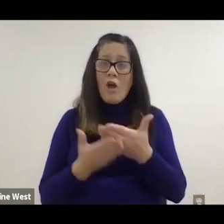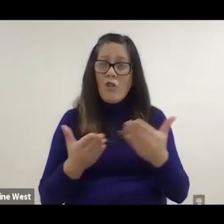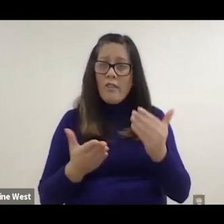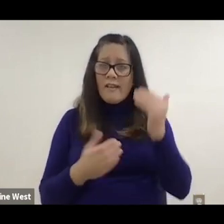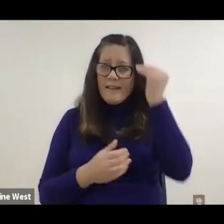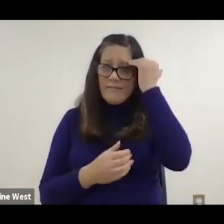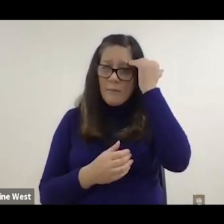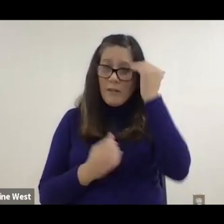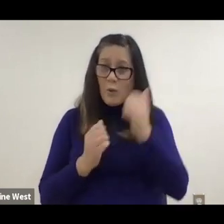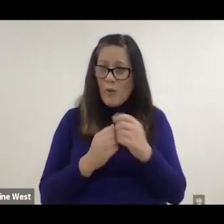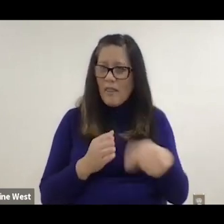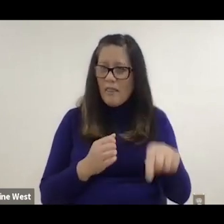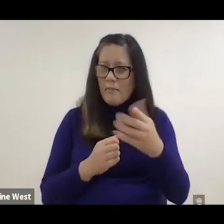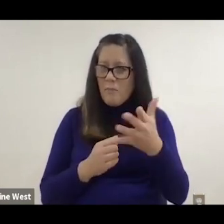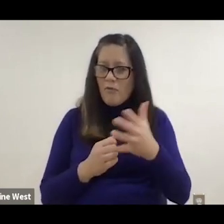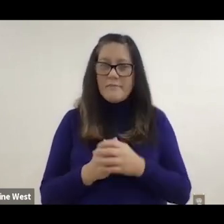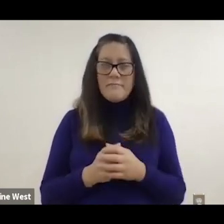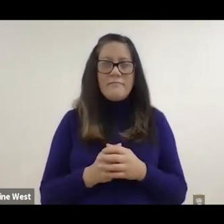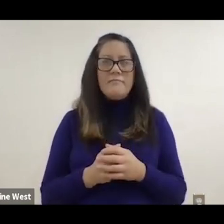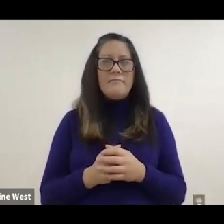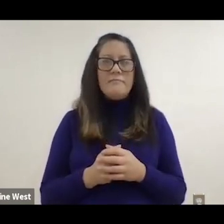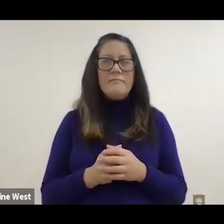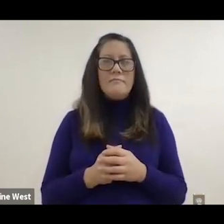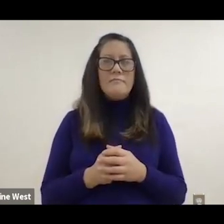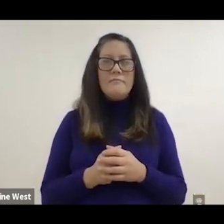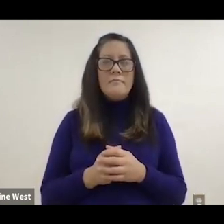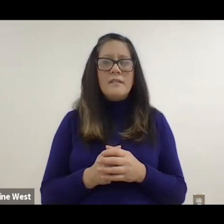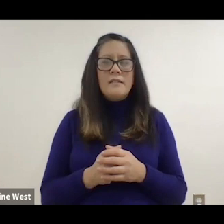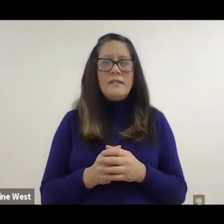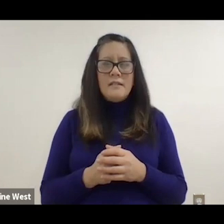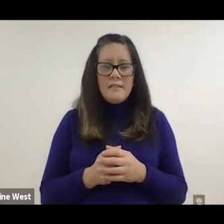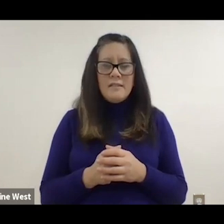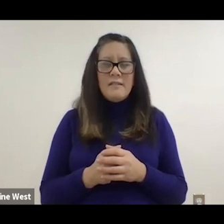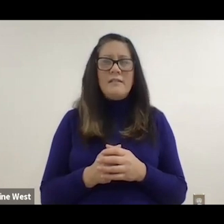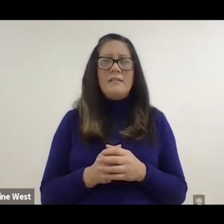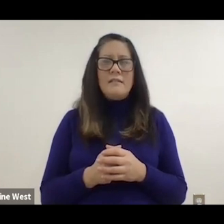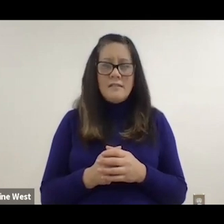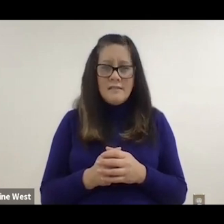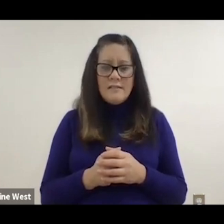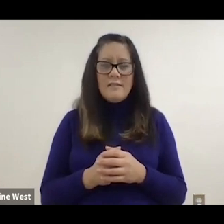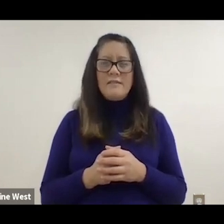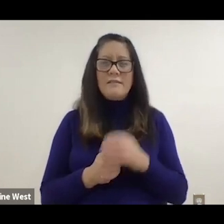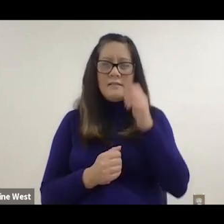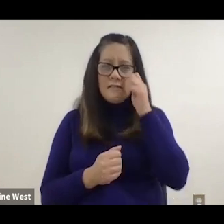with is it as imagined that it creates weight loss or weight increases and